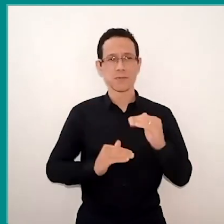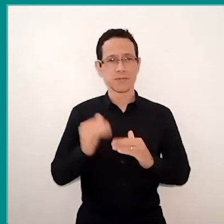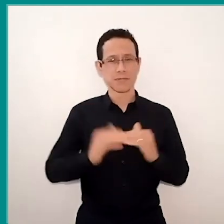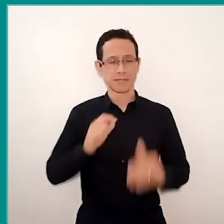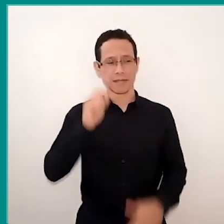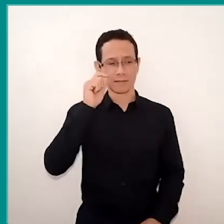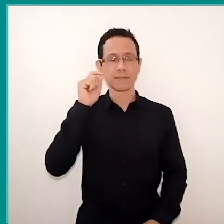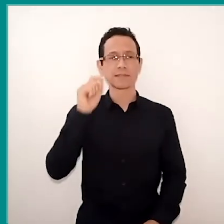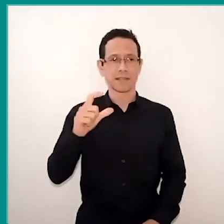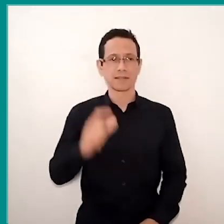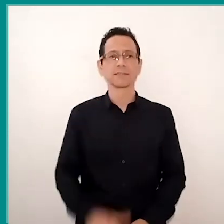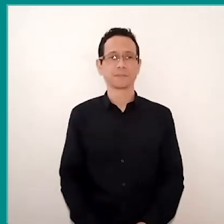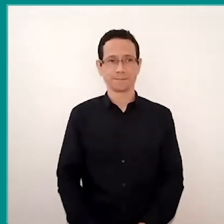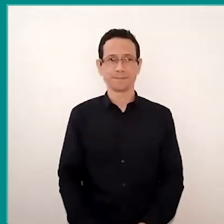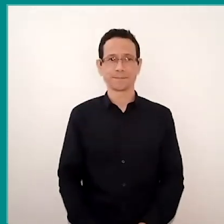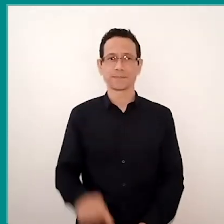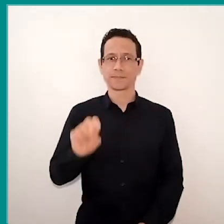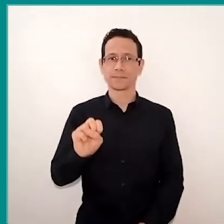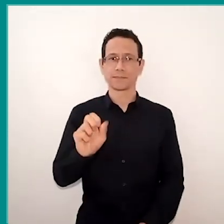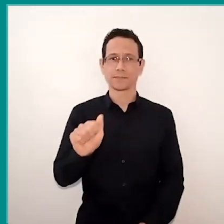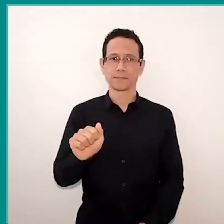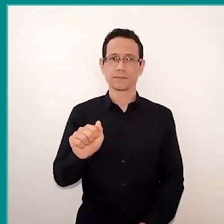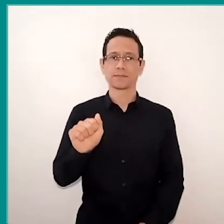soirees, thus, by digital means